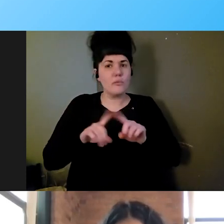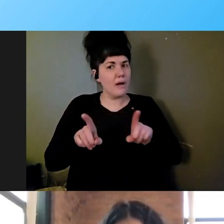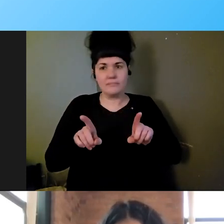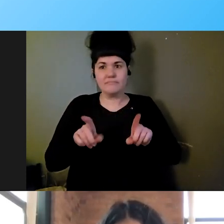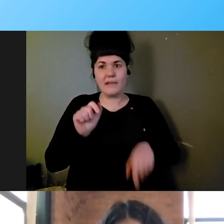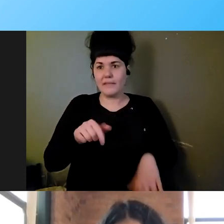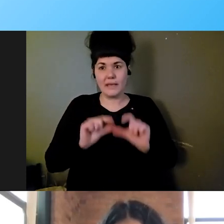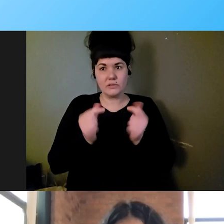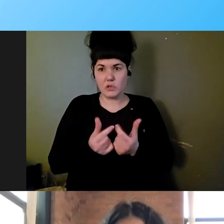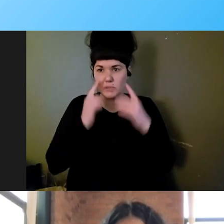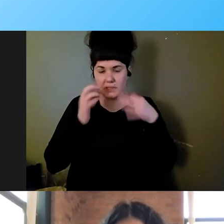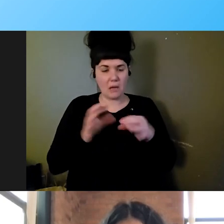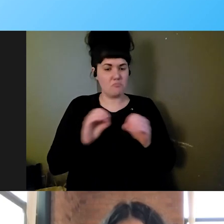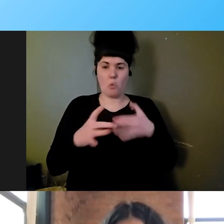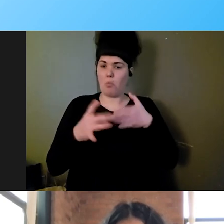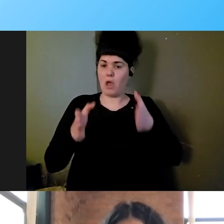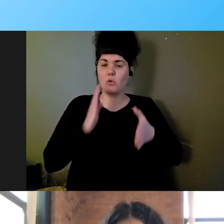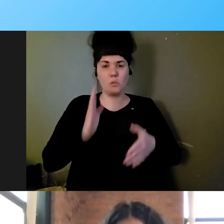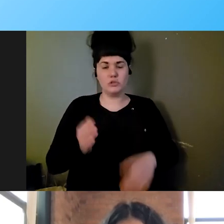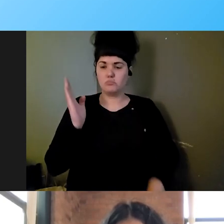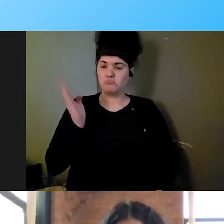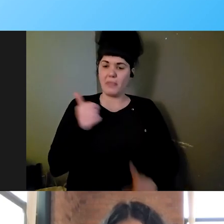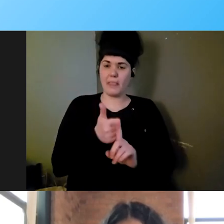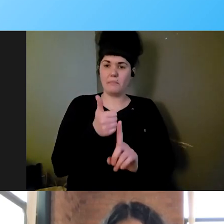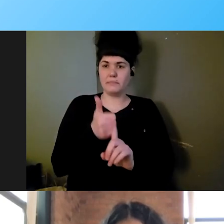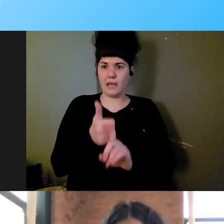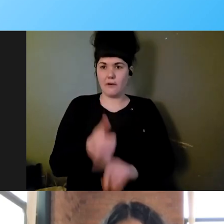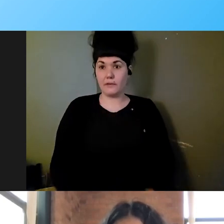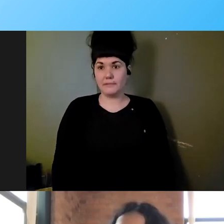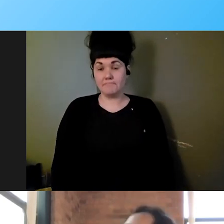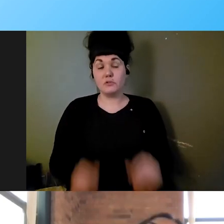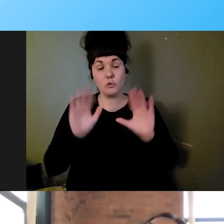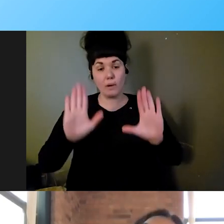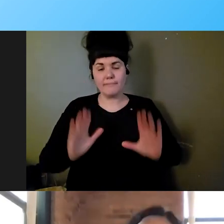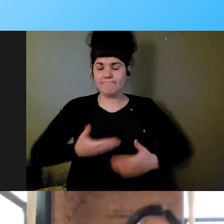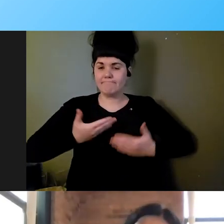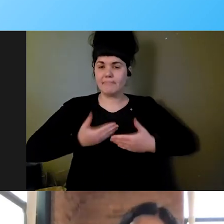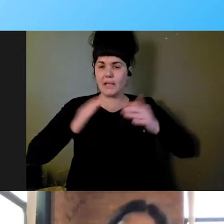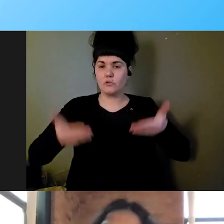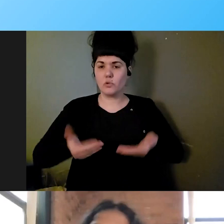Emergency Management. This is a great panel. Liz will not be